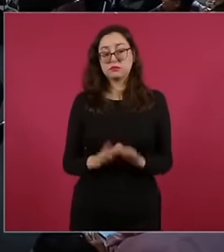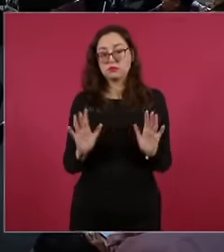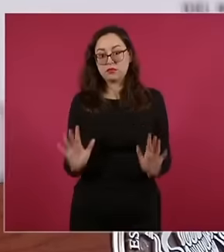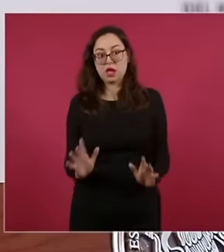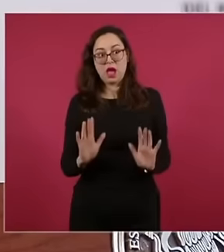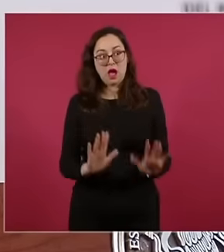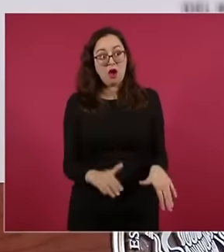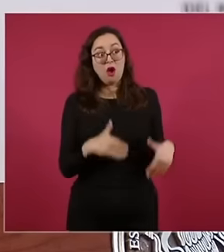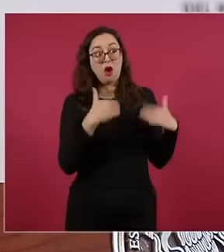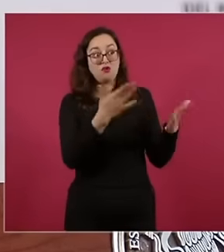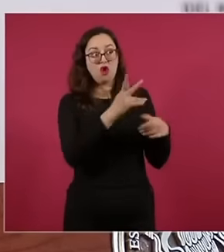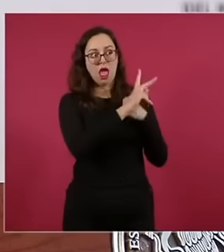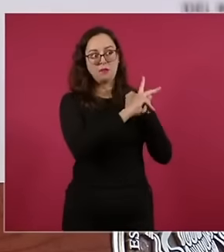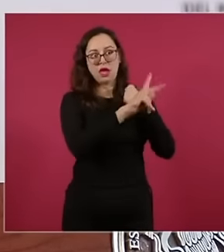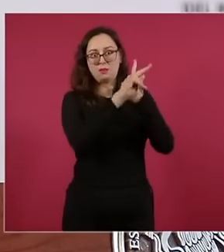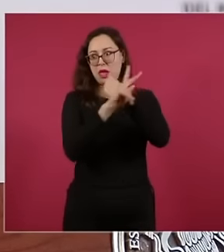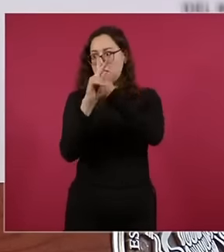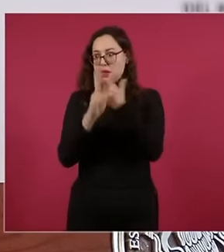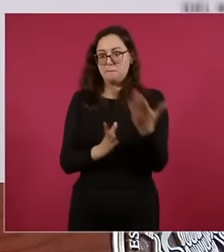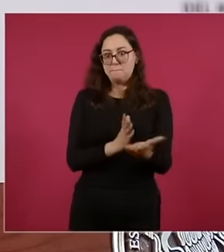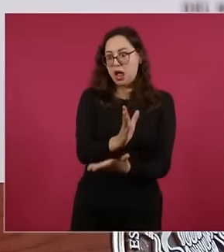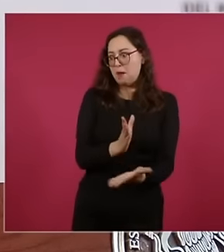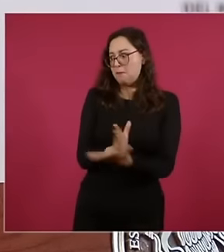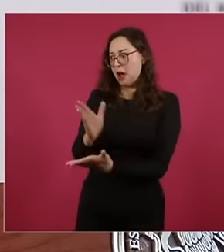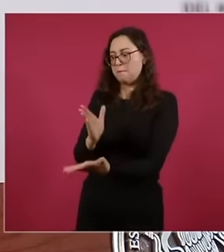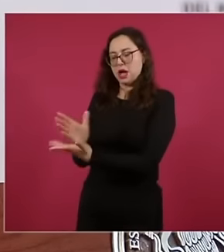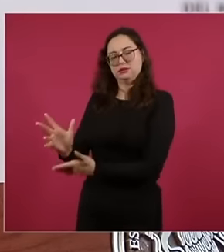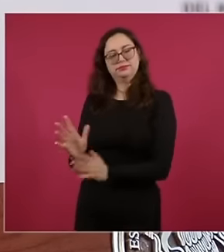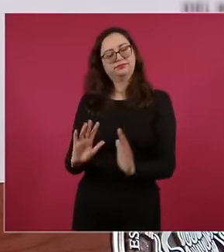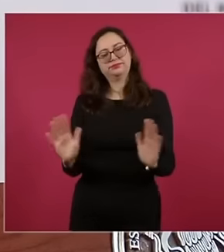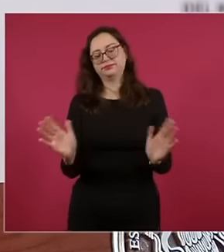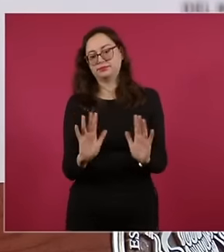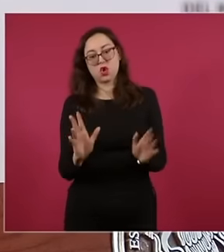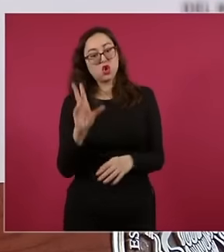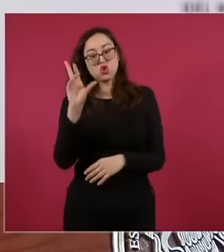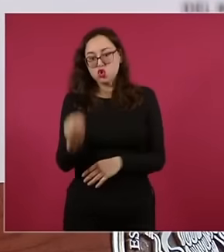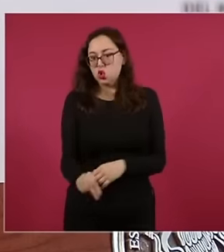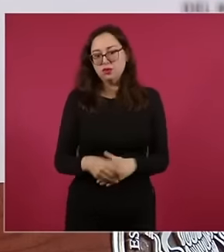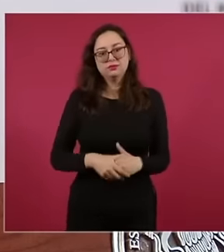not so much that there is no interference,